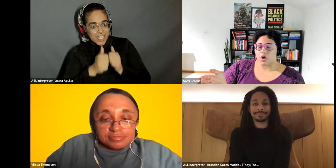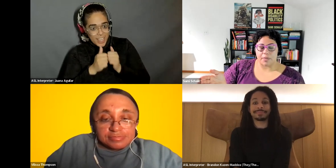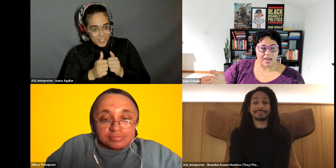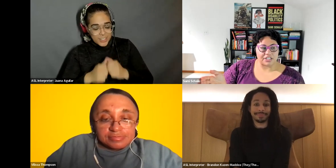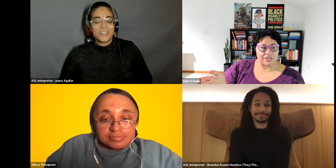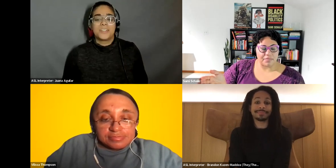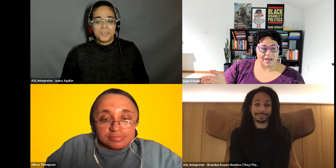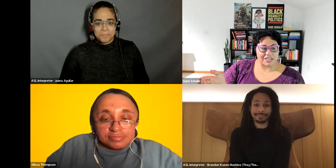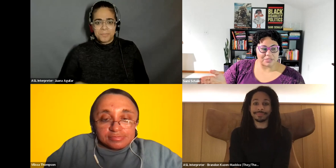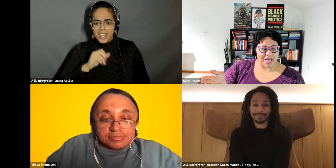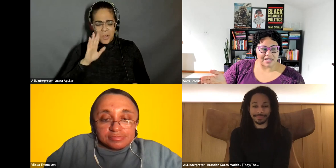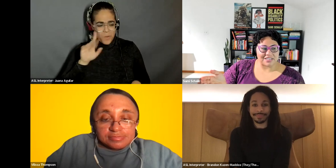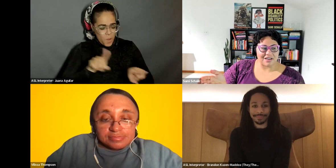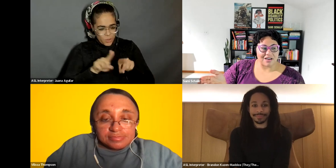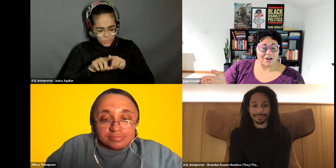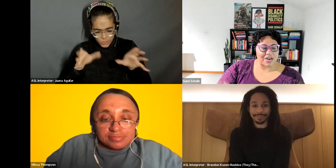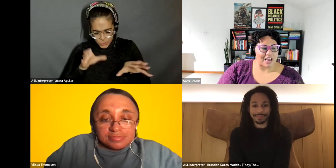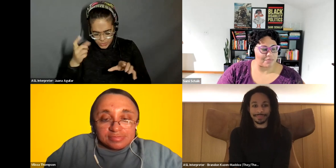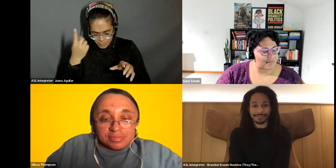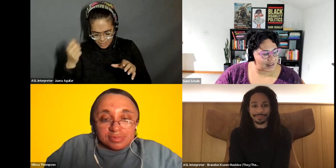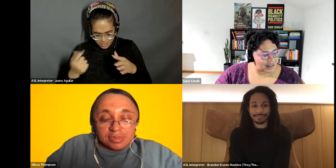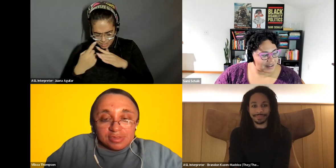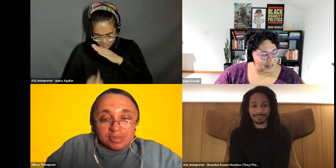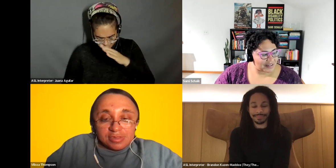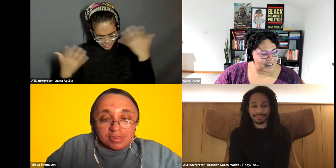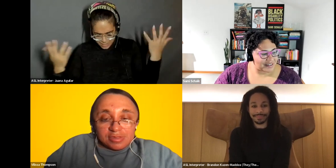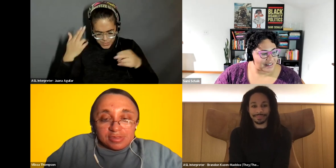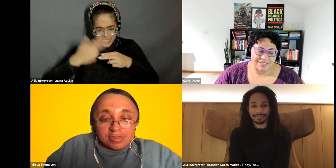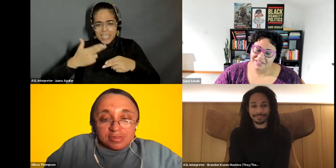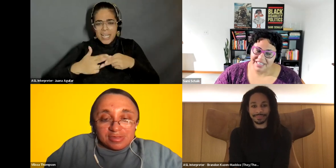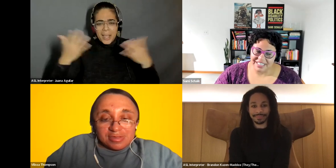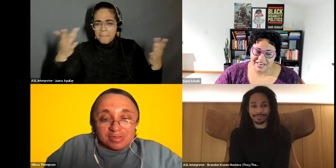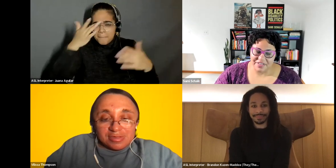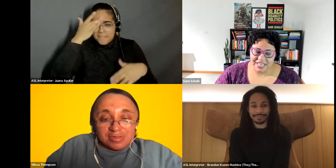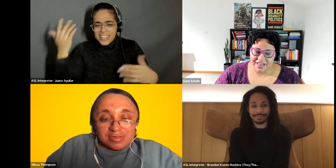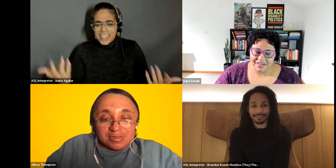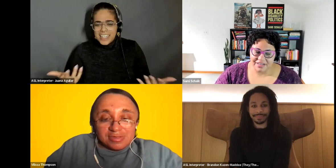Sami Schalk: Oh, my gosh, my! I just blanked on her name. Sami Schalk: It's the end of the day.